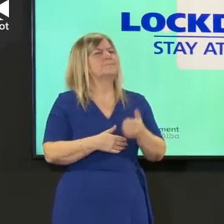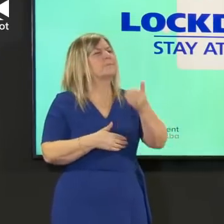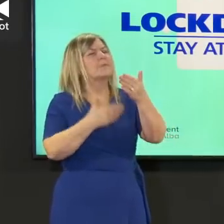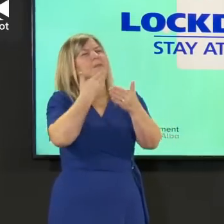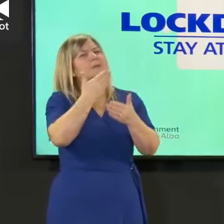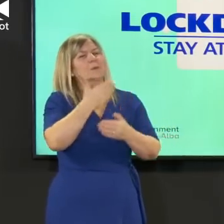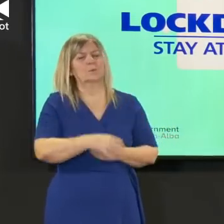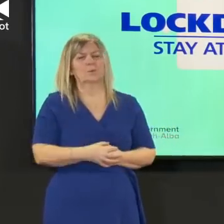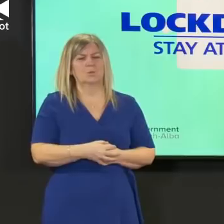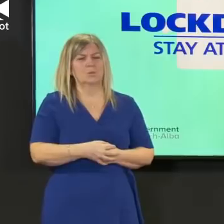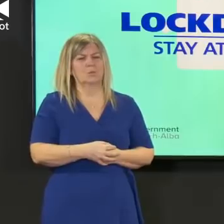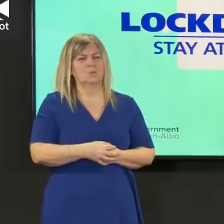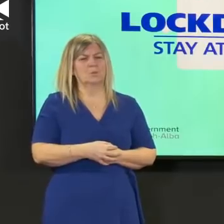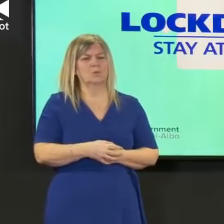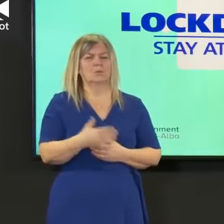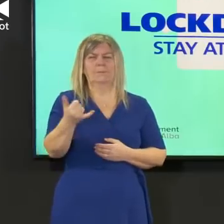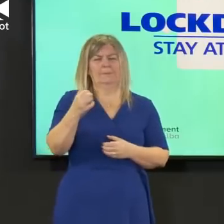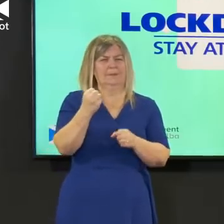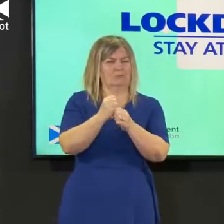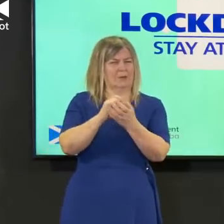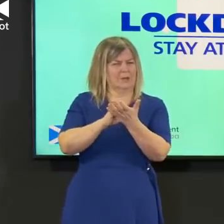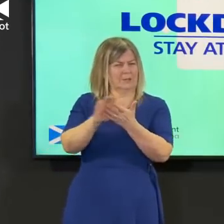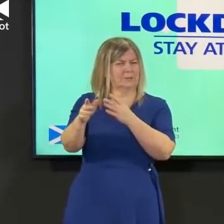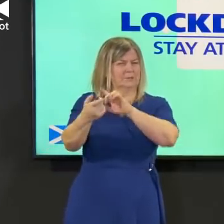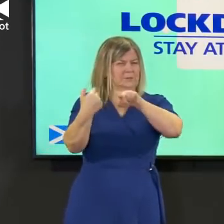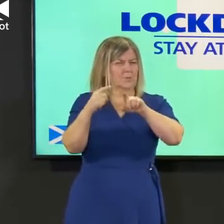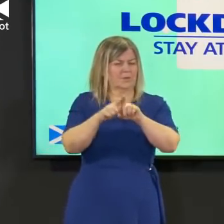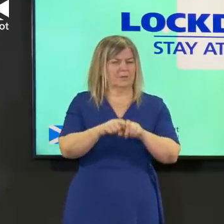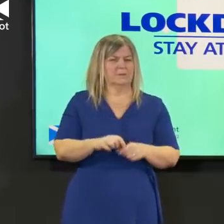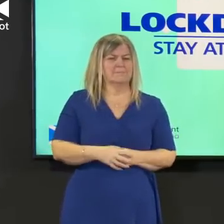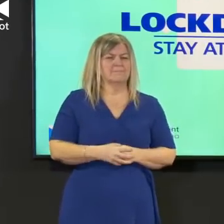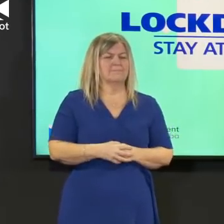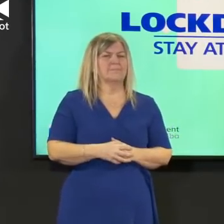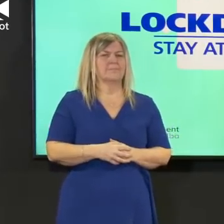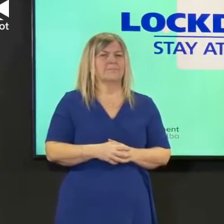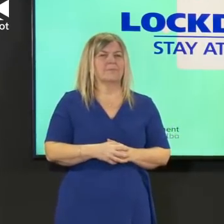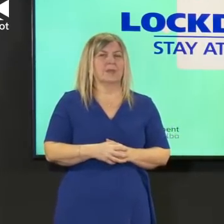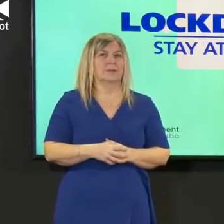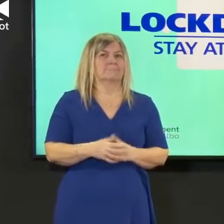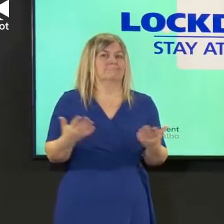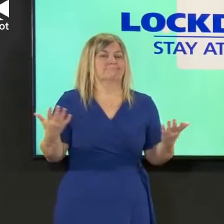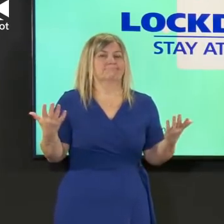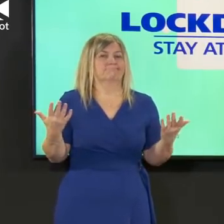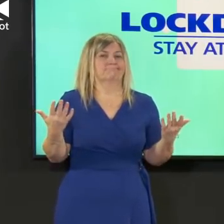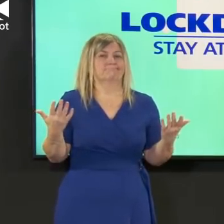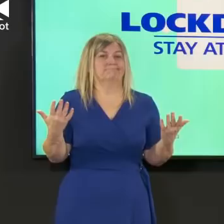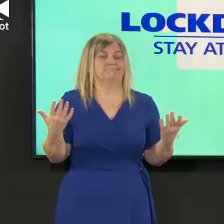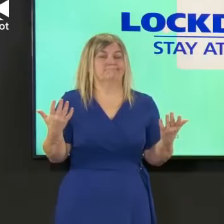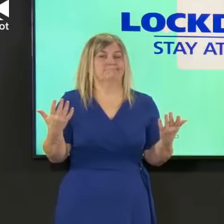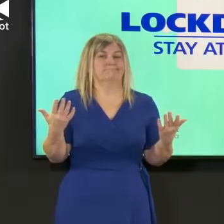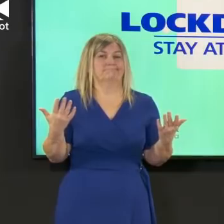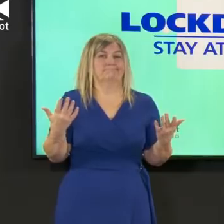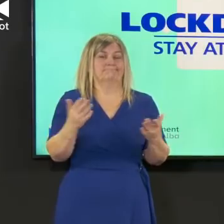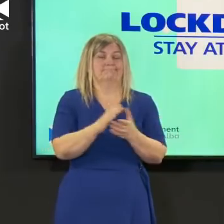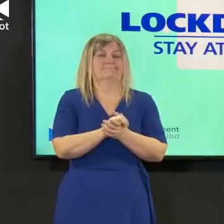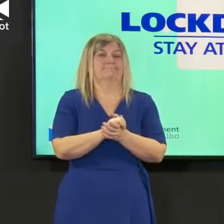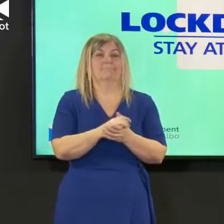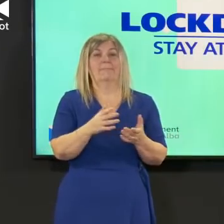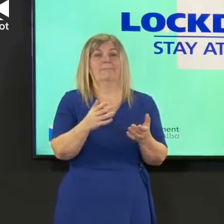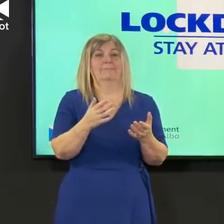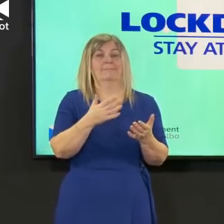on this too um let me start by saying um i i dearly wish i so dearly wish